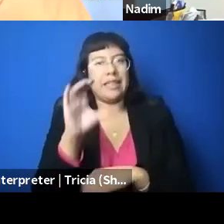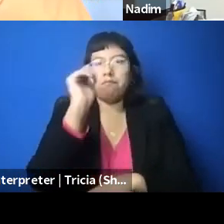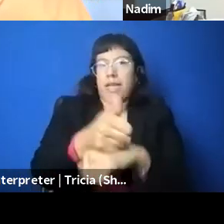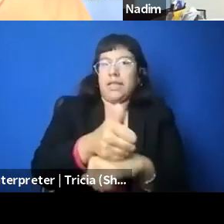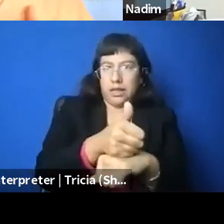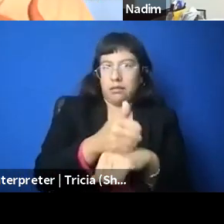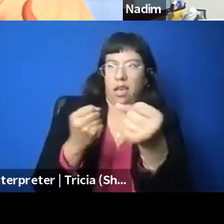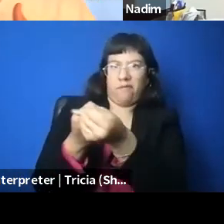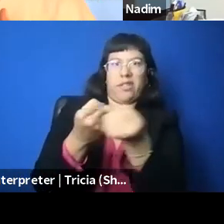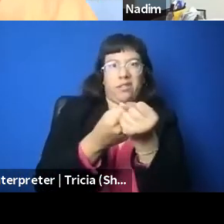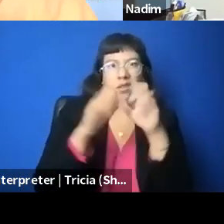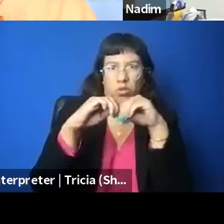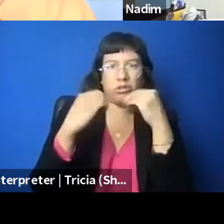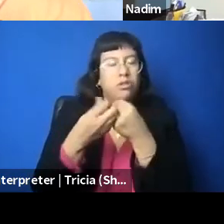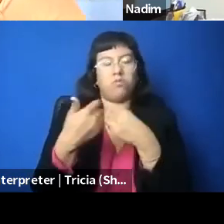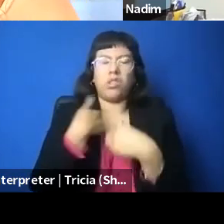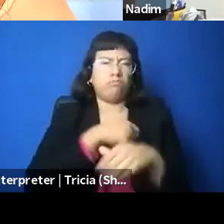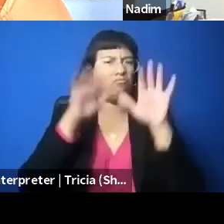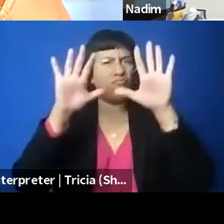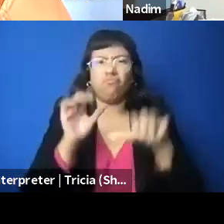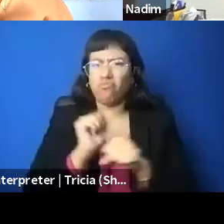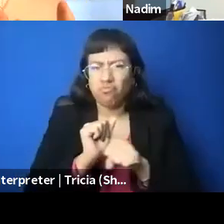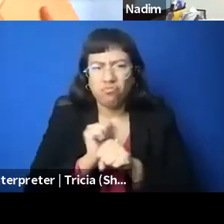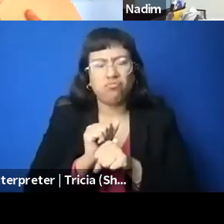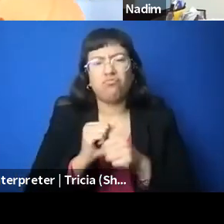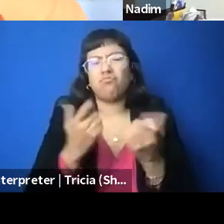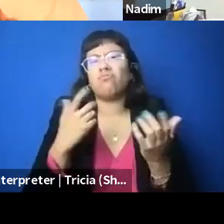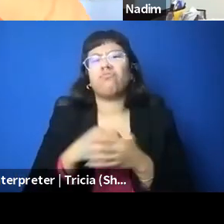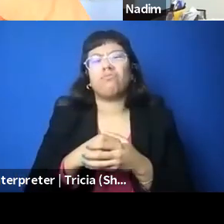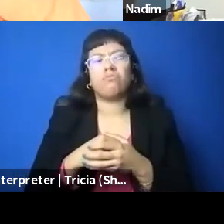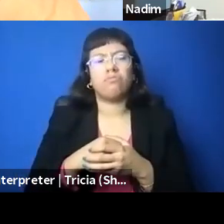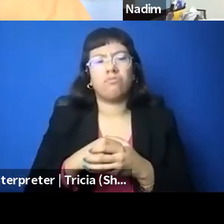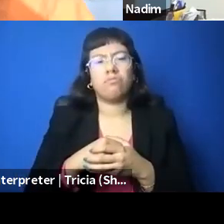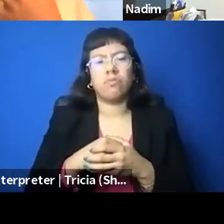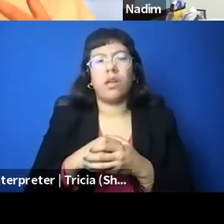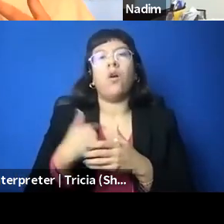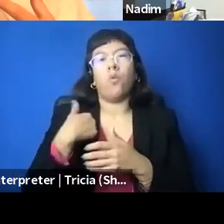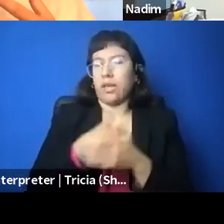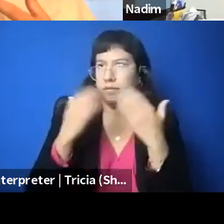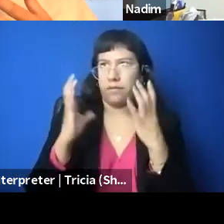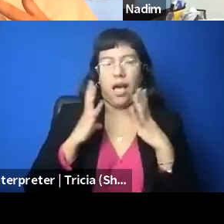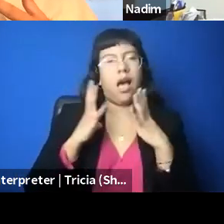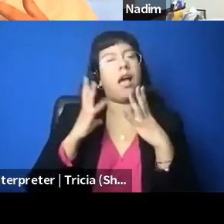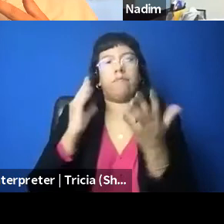all sorts of amazing work had fiscally sponsored the boycott committee,